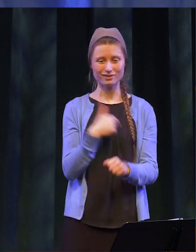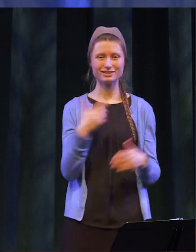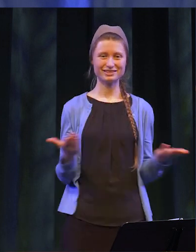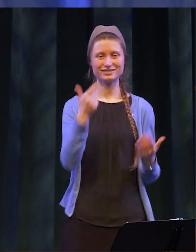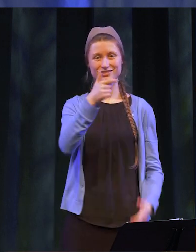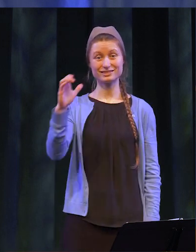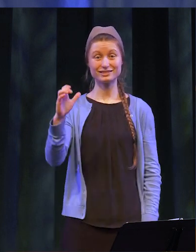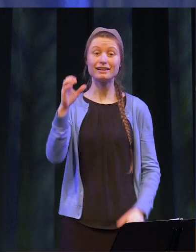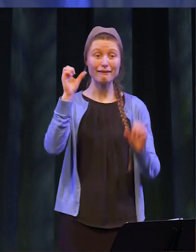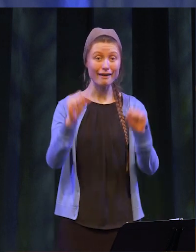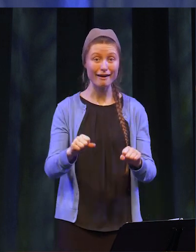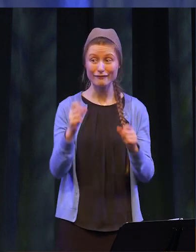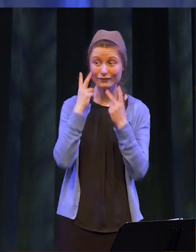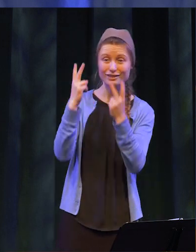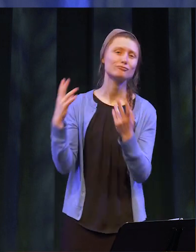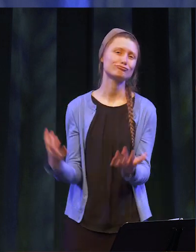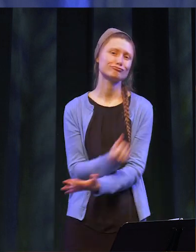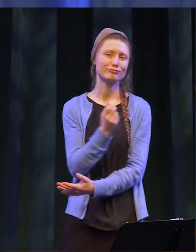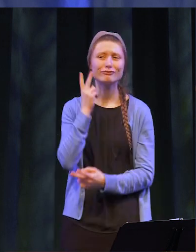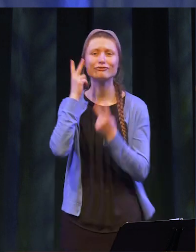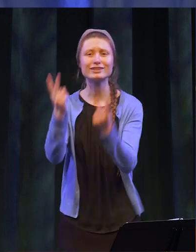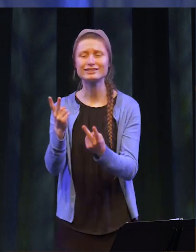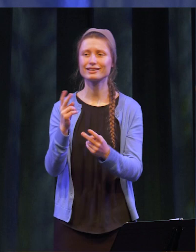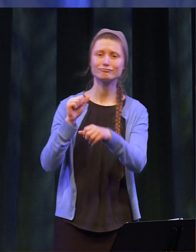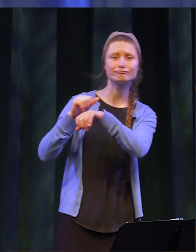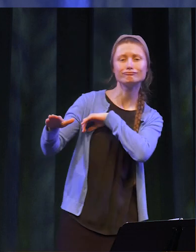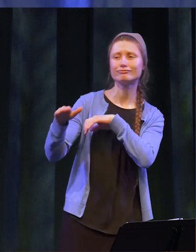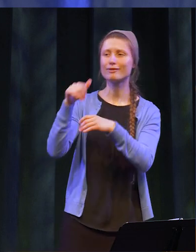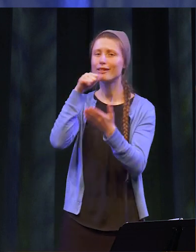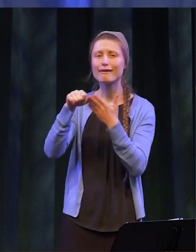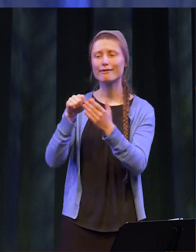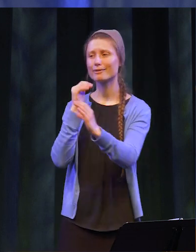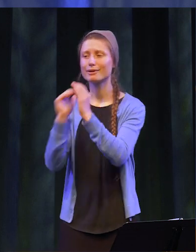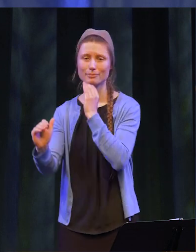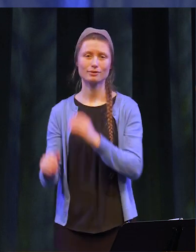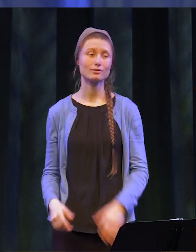us at Genesee. When you can visit, come back, and see us, or drop us a note. You are important